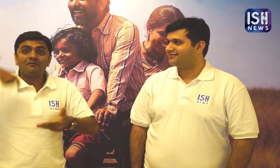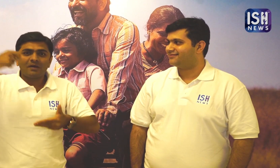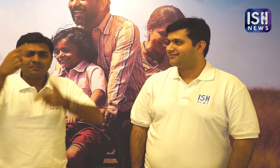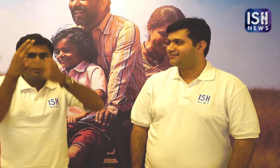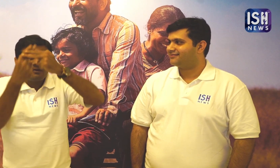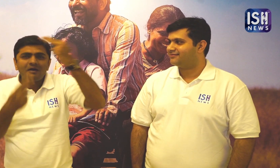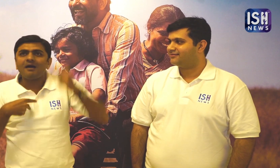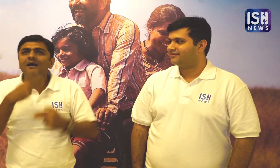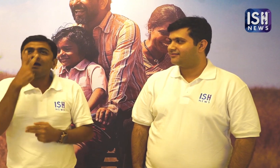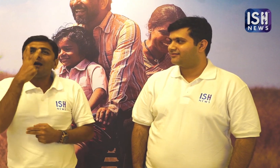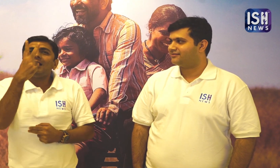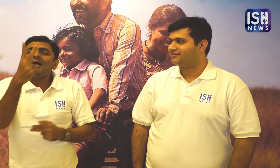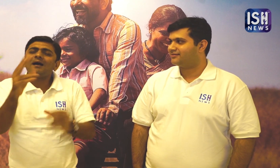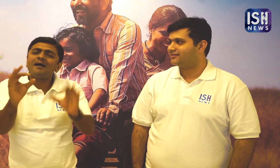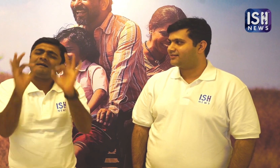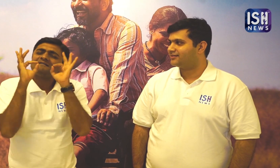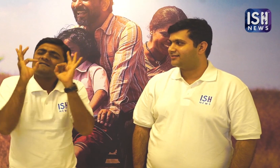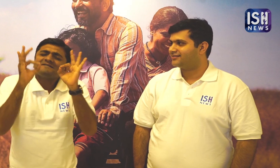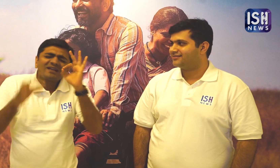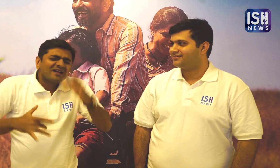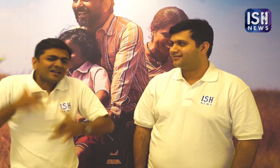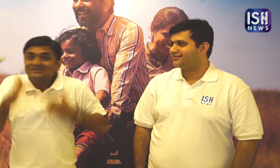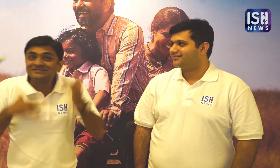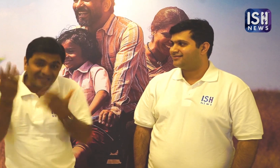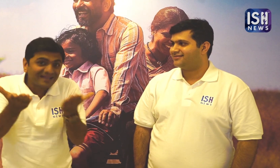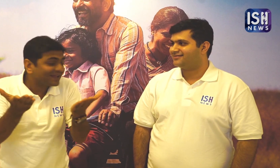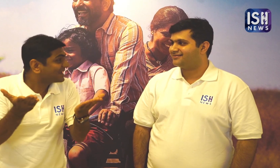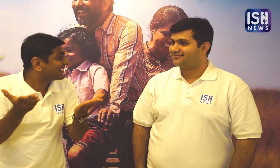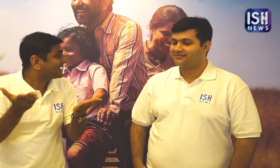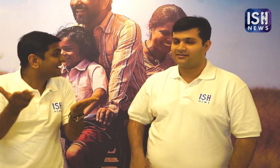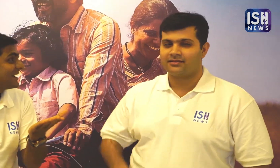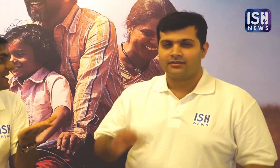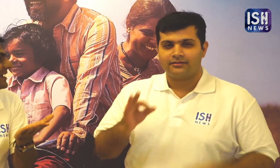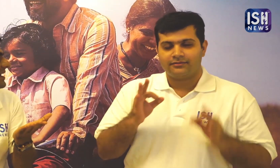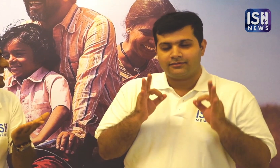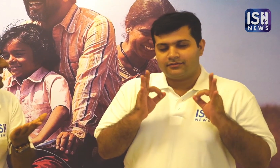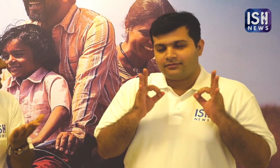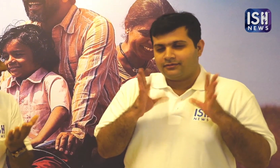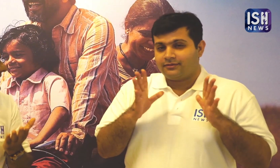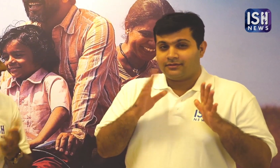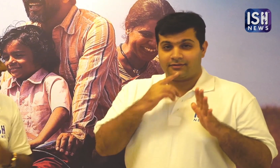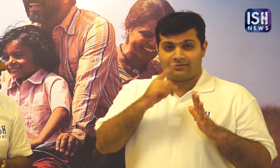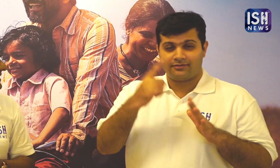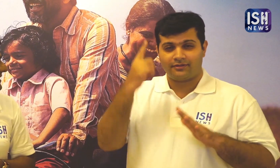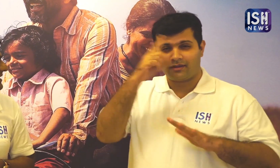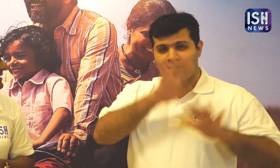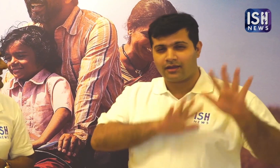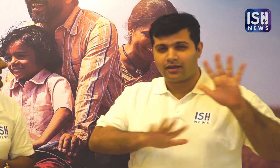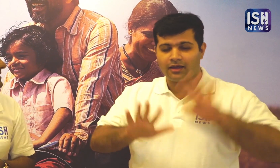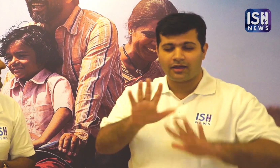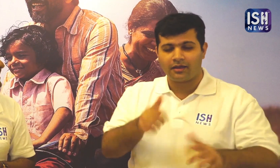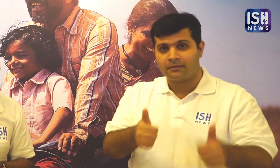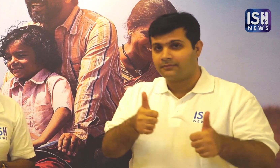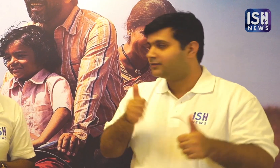We saw the entire movie and it is extremely good and exciting. It was fabulous! Their acting was very good!